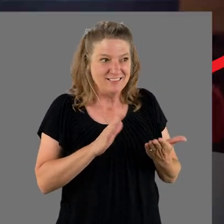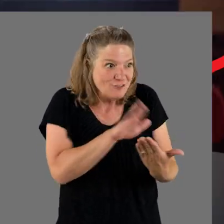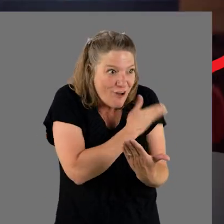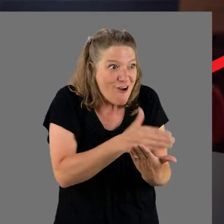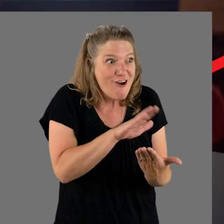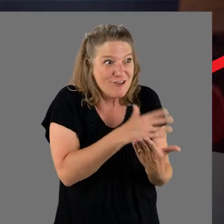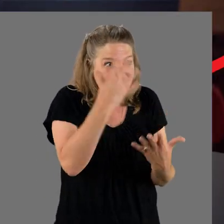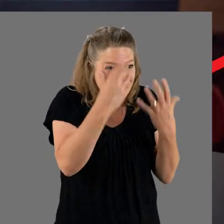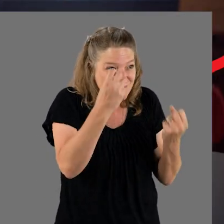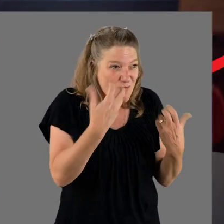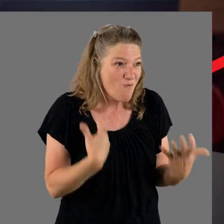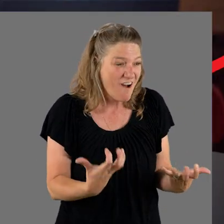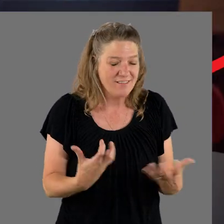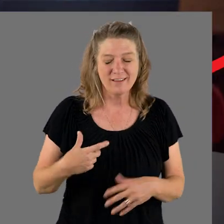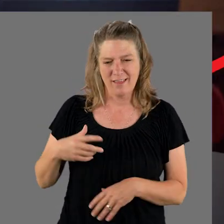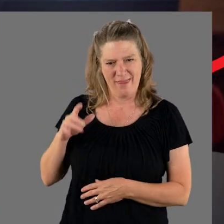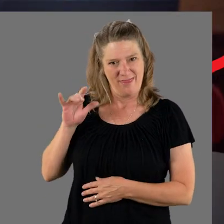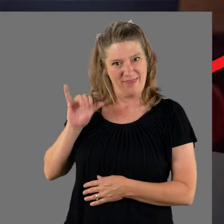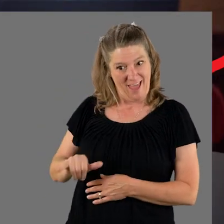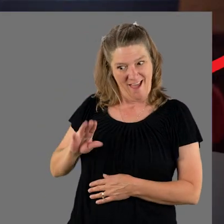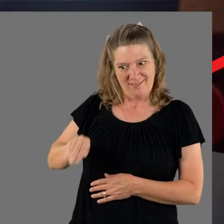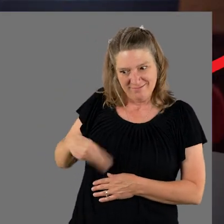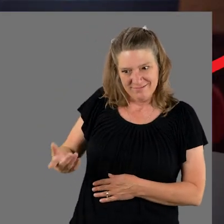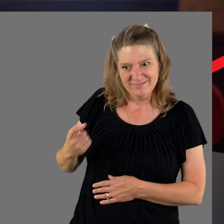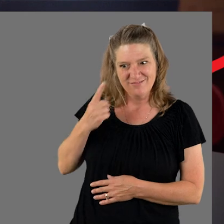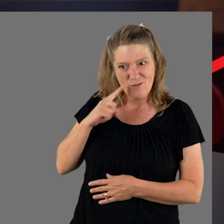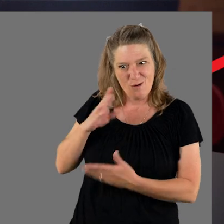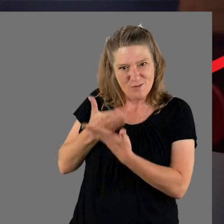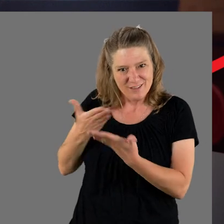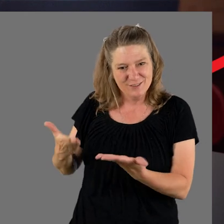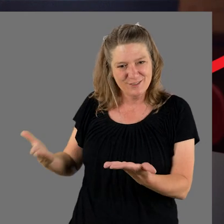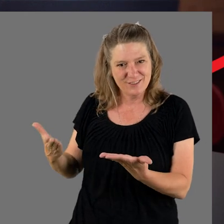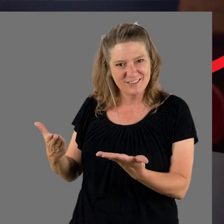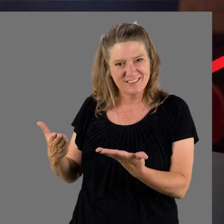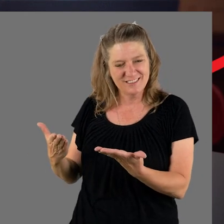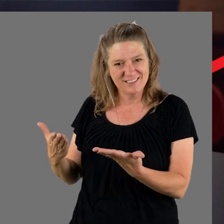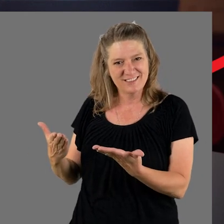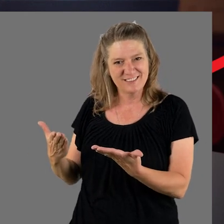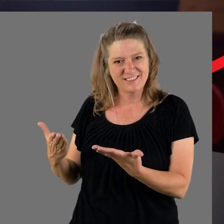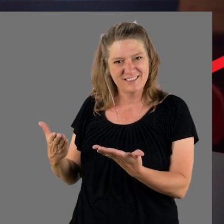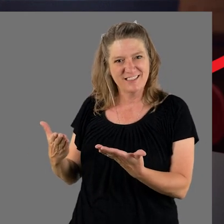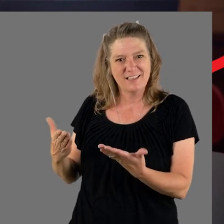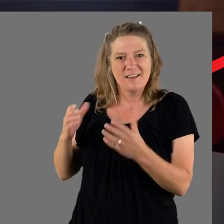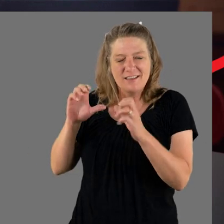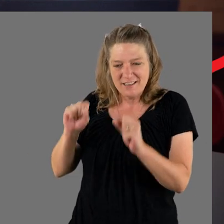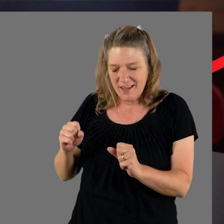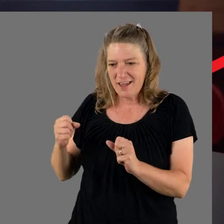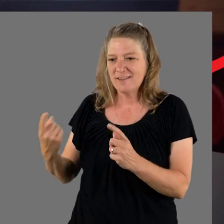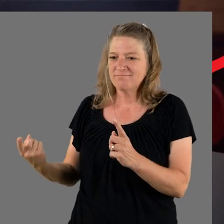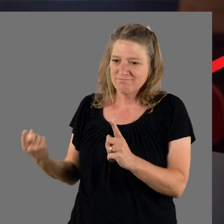Having something like this as a resource that would, you know, we could come back to